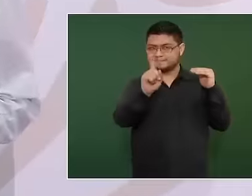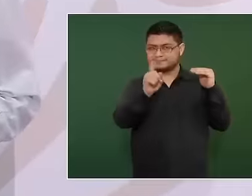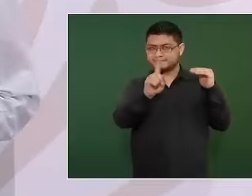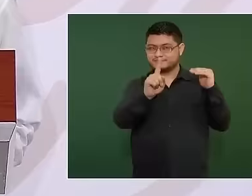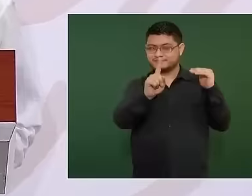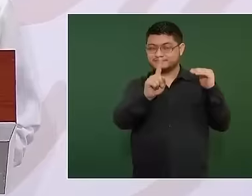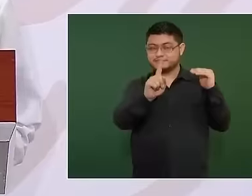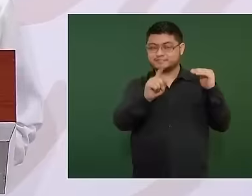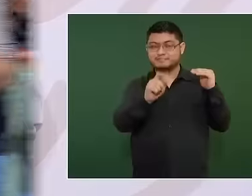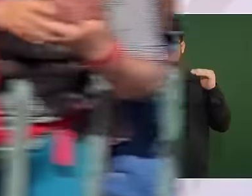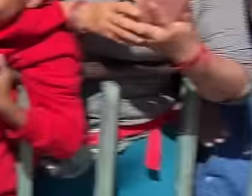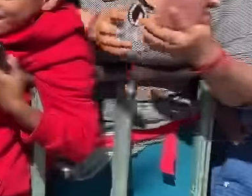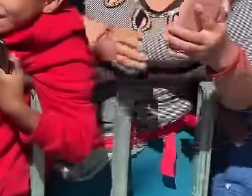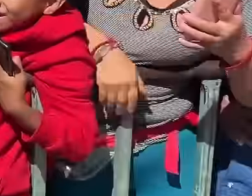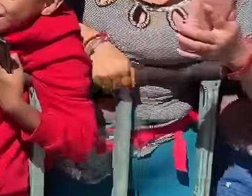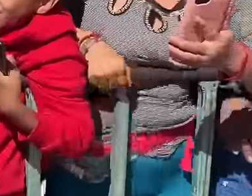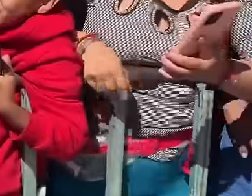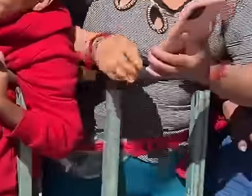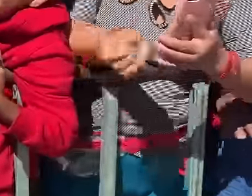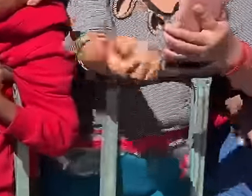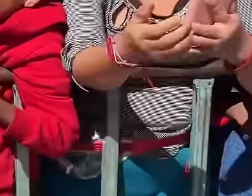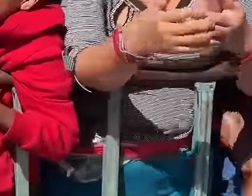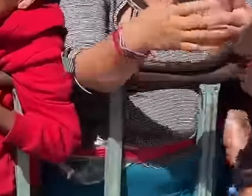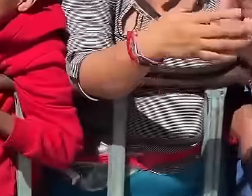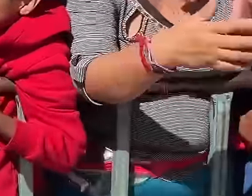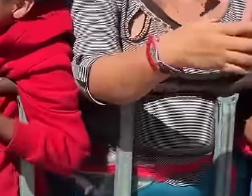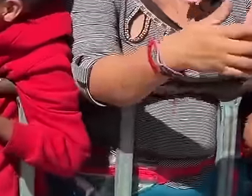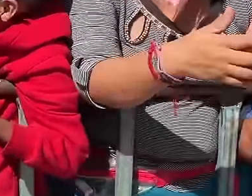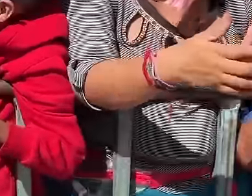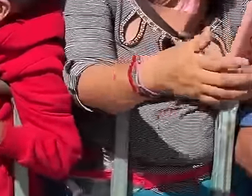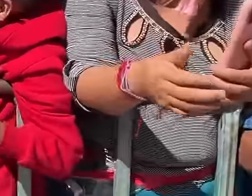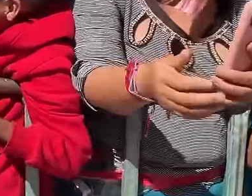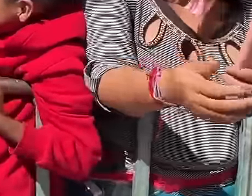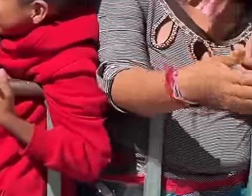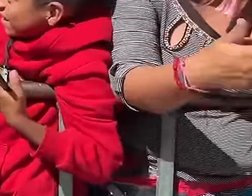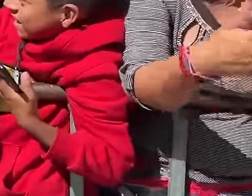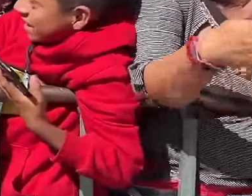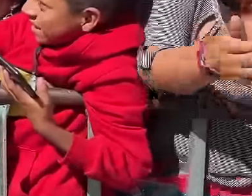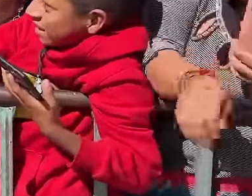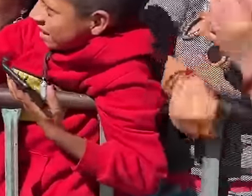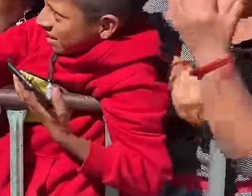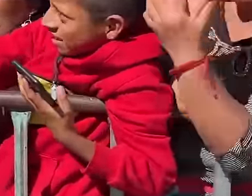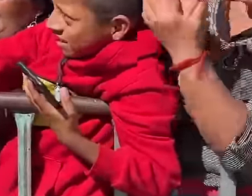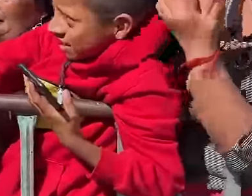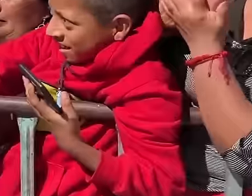the people of Mexico have woken up and have managed to lay the foundations for this fourth transformation